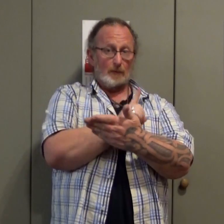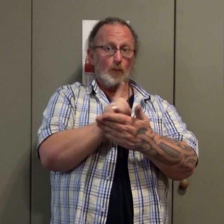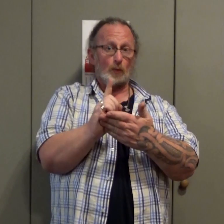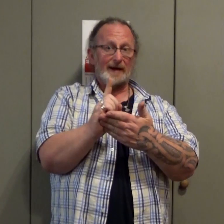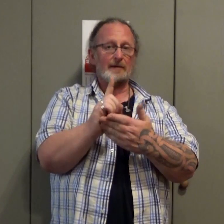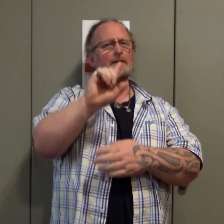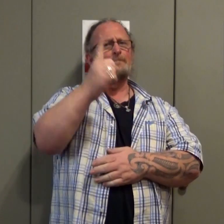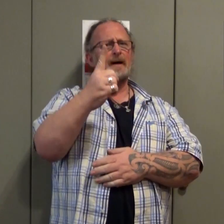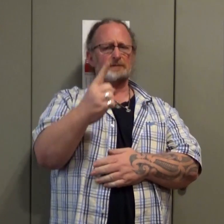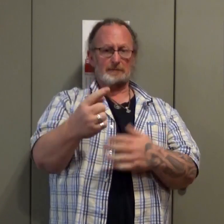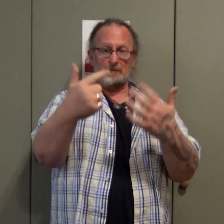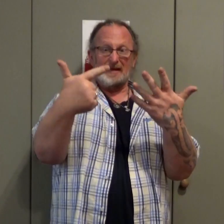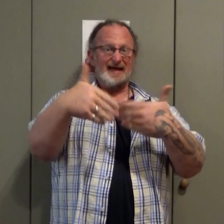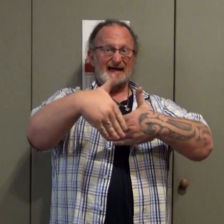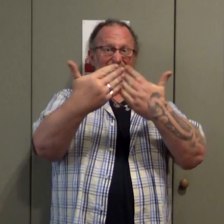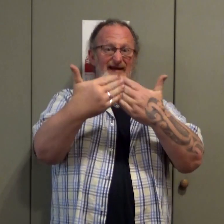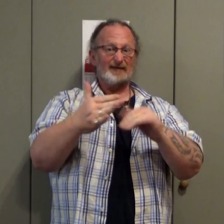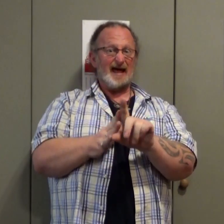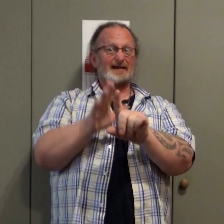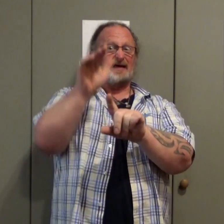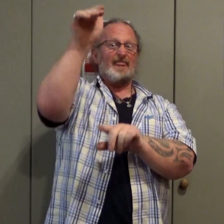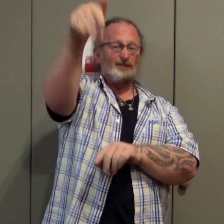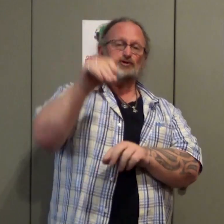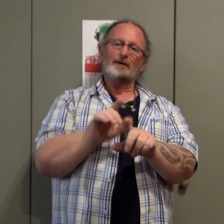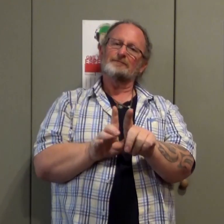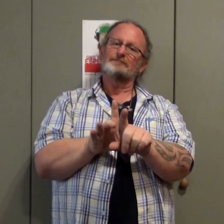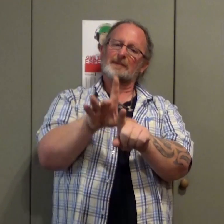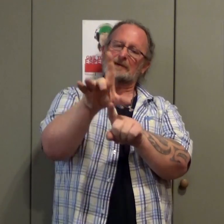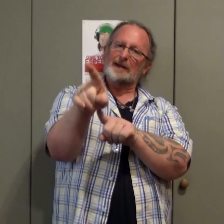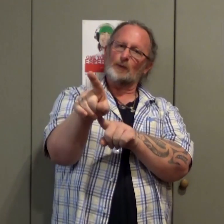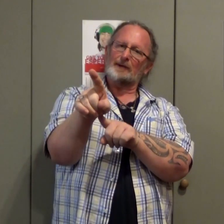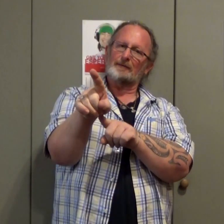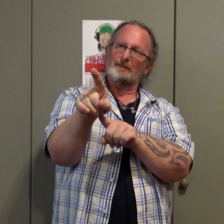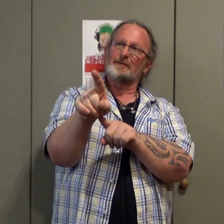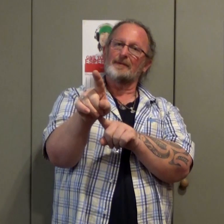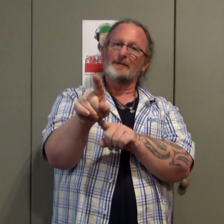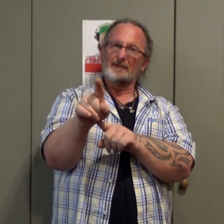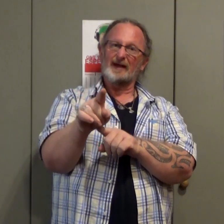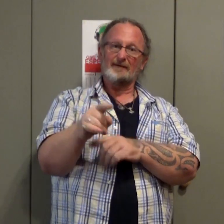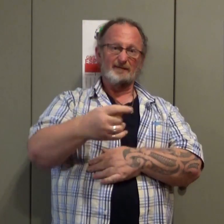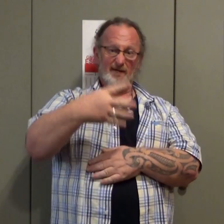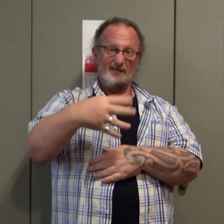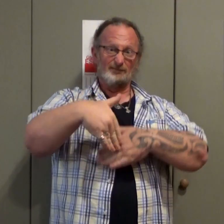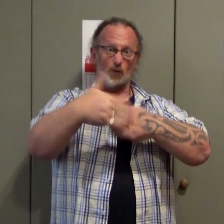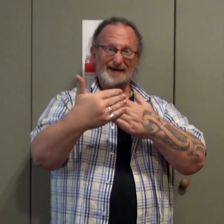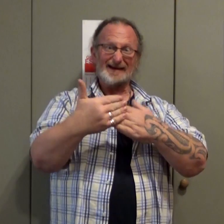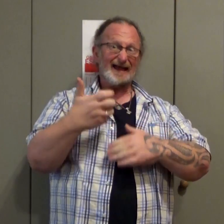This is seven days later This is the following week The following week the week following In one week